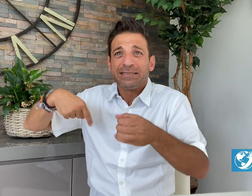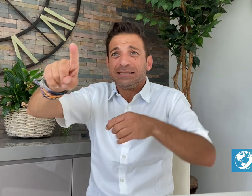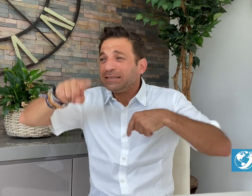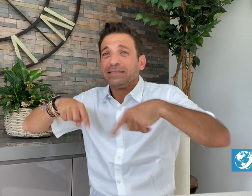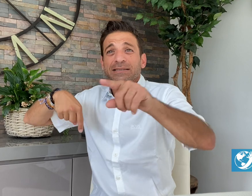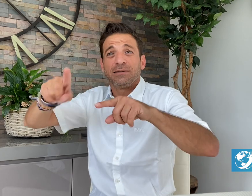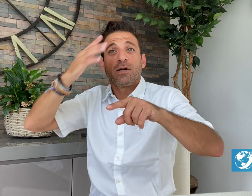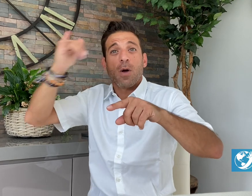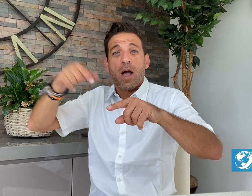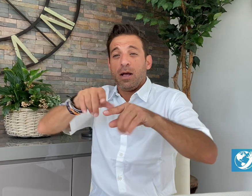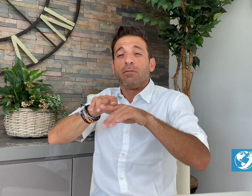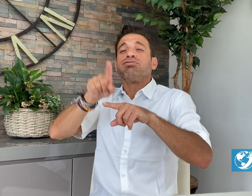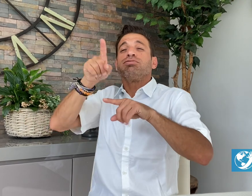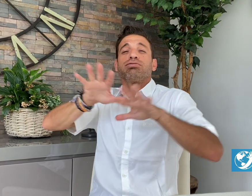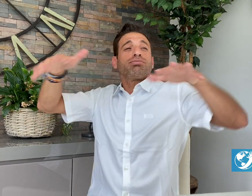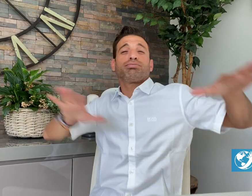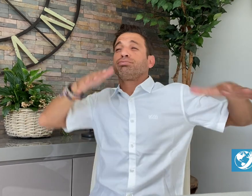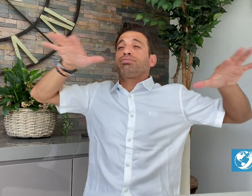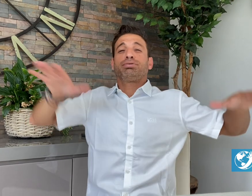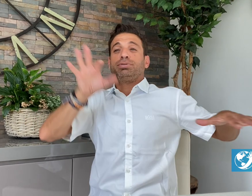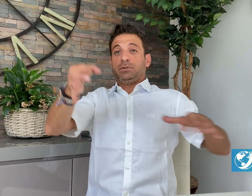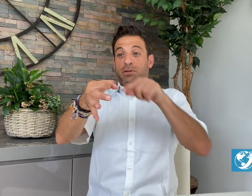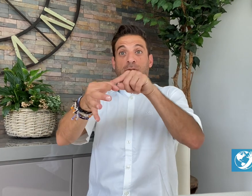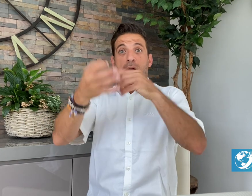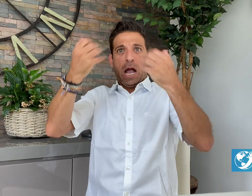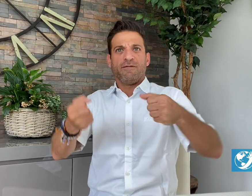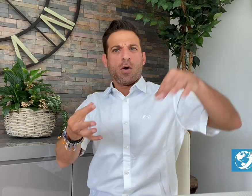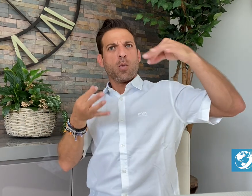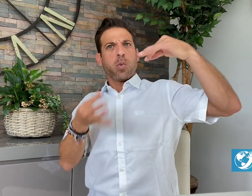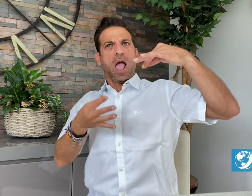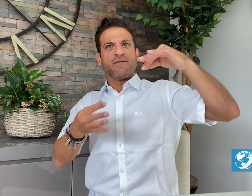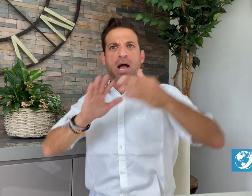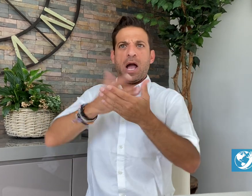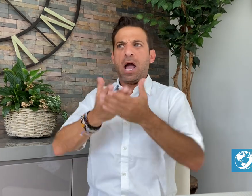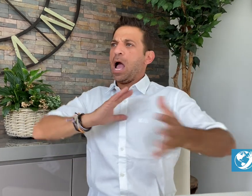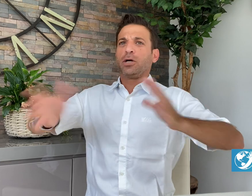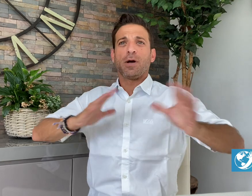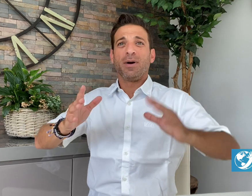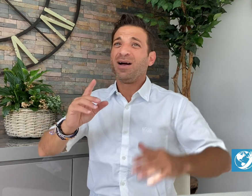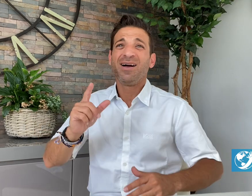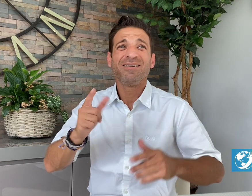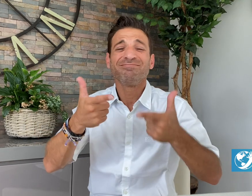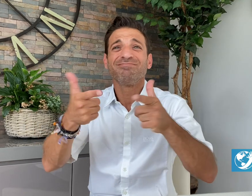interpreters to people in small towns as there are not many qualified